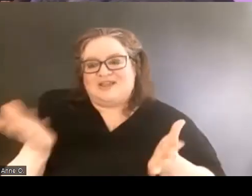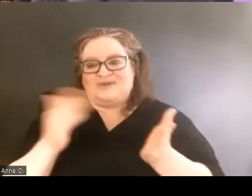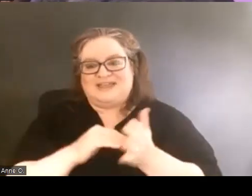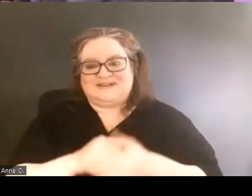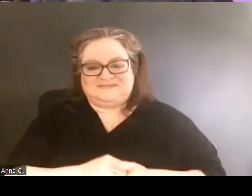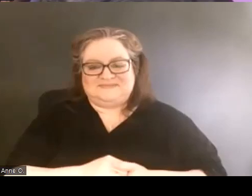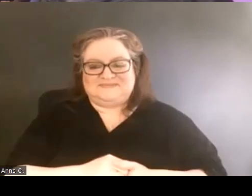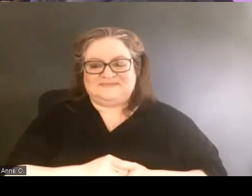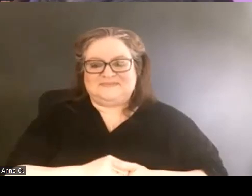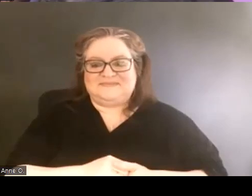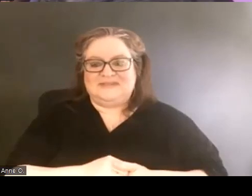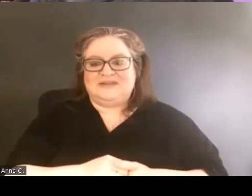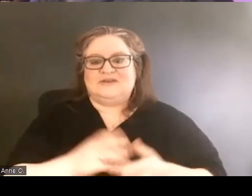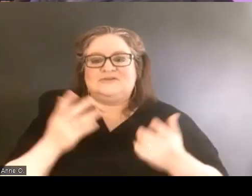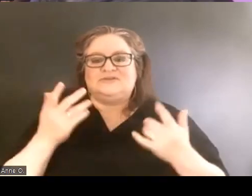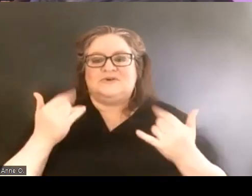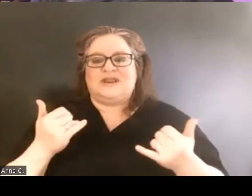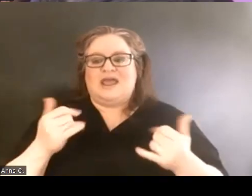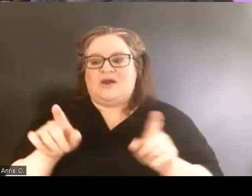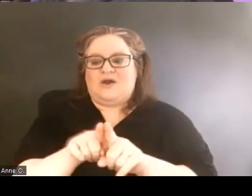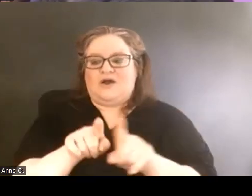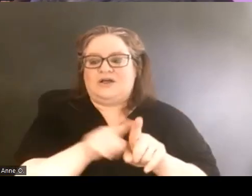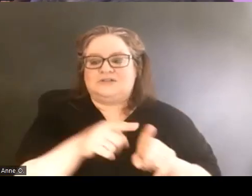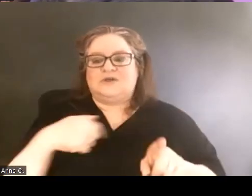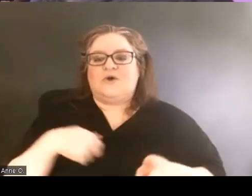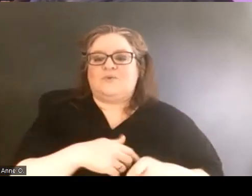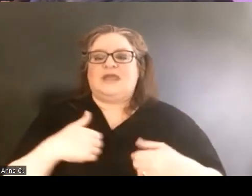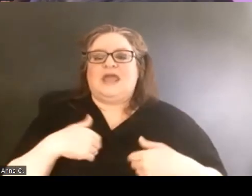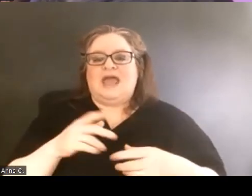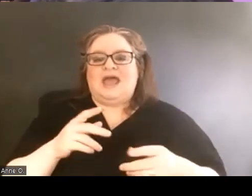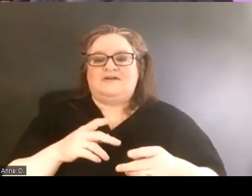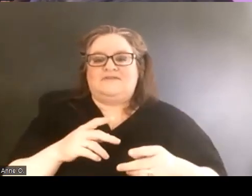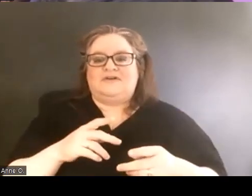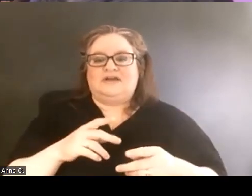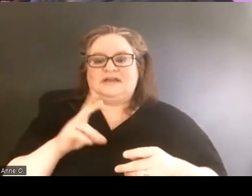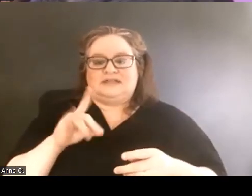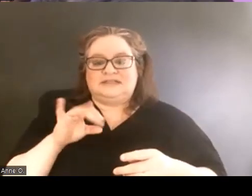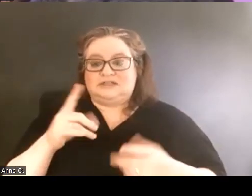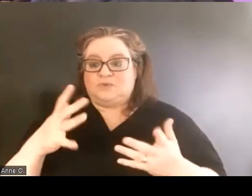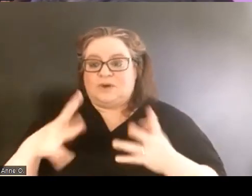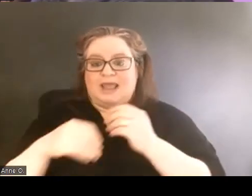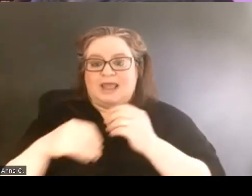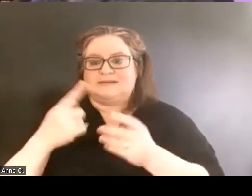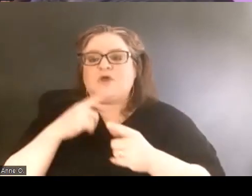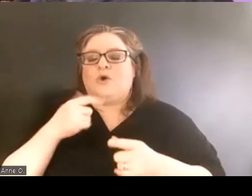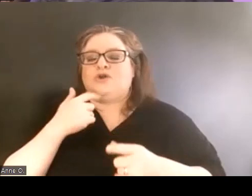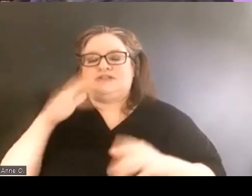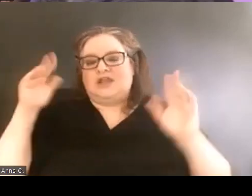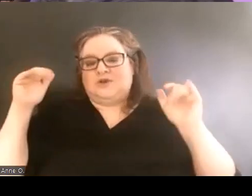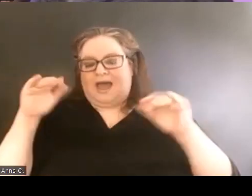And so we also have folks, oh, did you wanna add something? Oh, you were just saying goodbye. Okay.